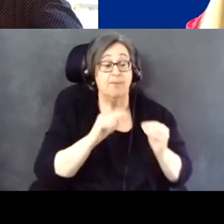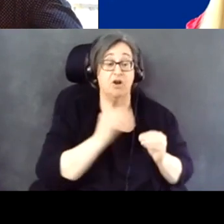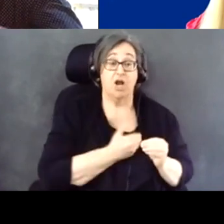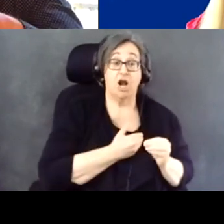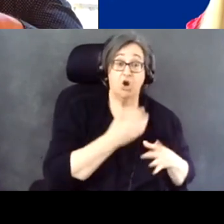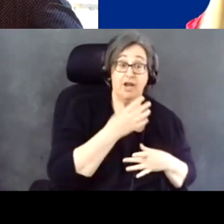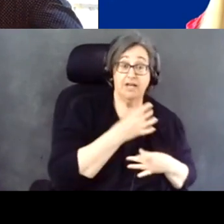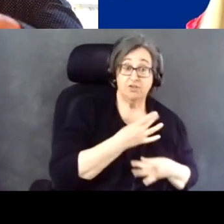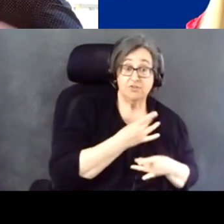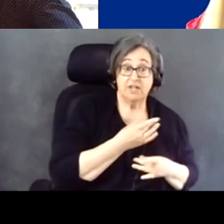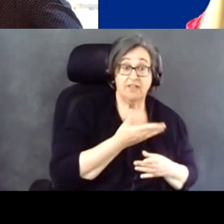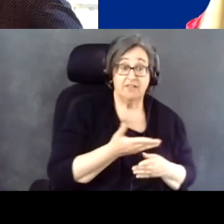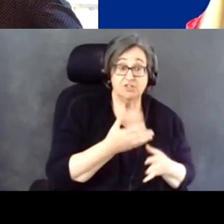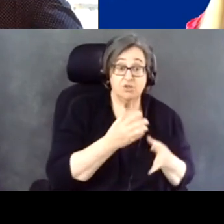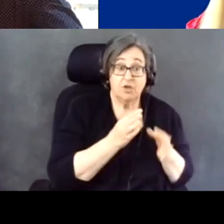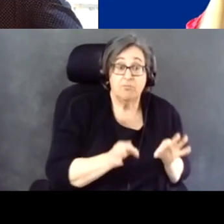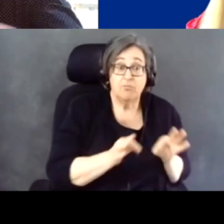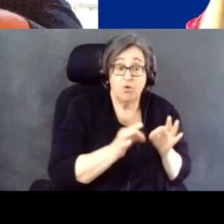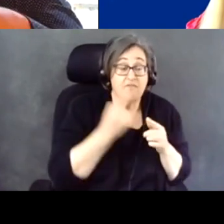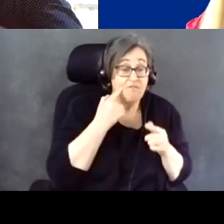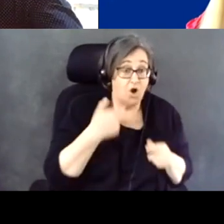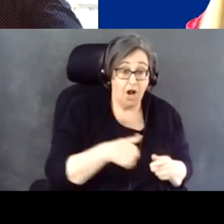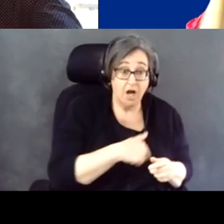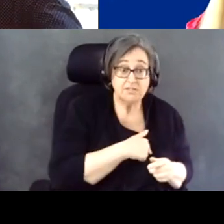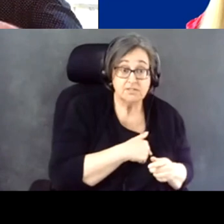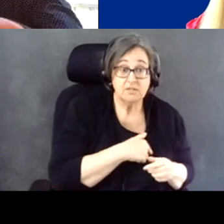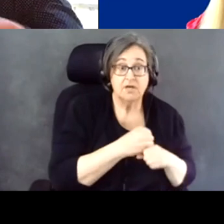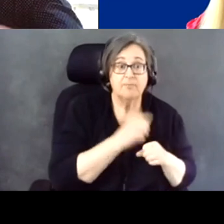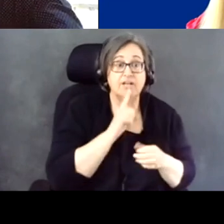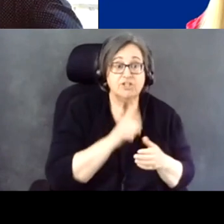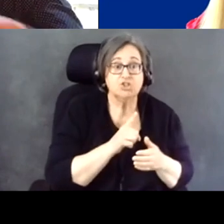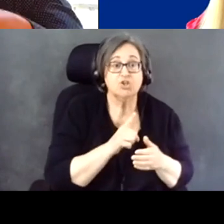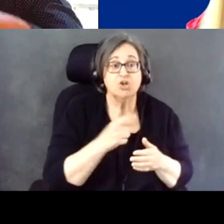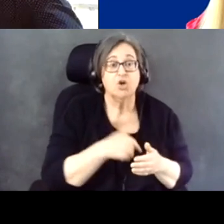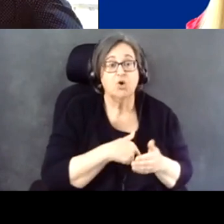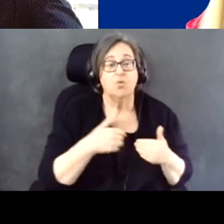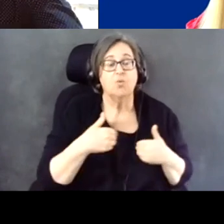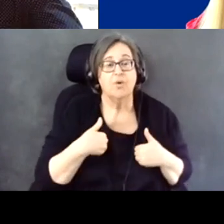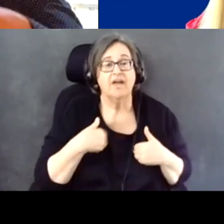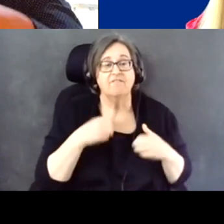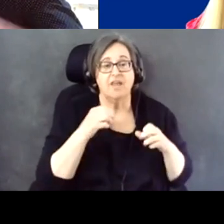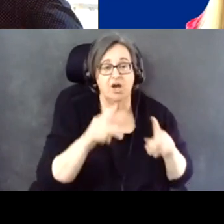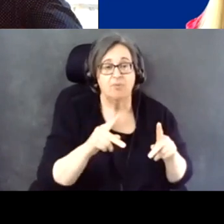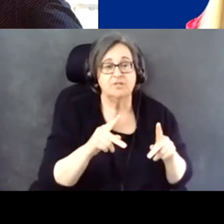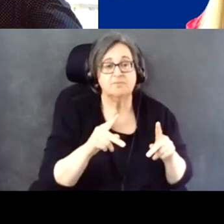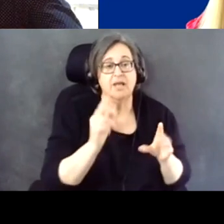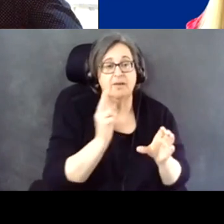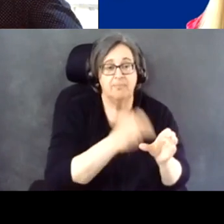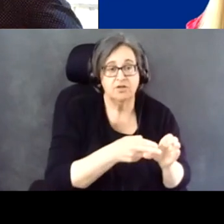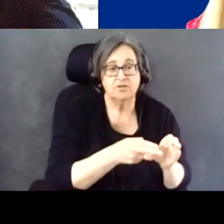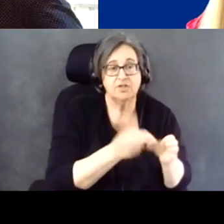that are important to us, ensuring that we have the opportunity to participate broadly